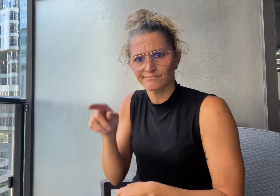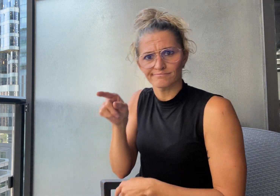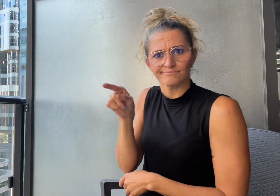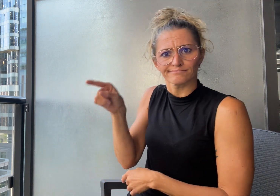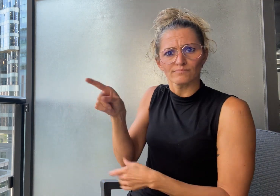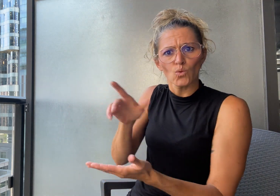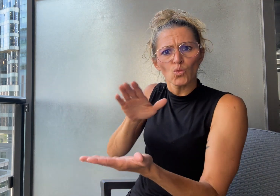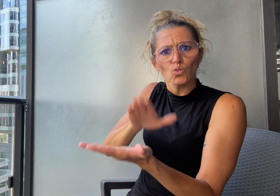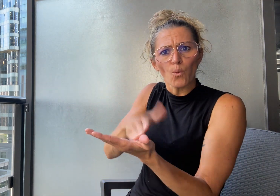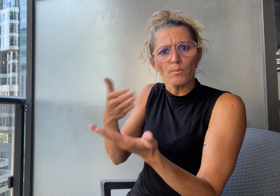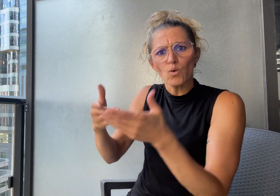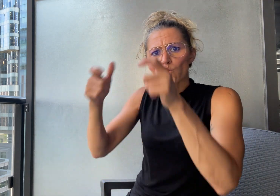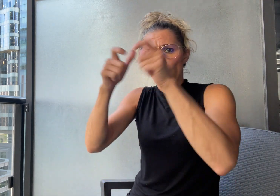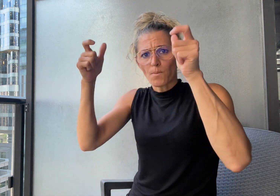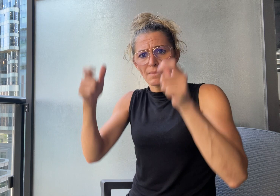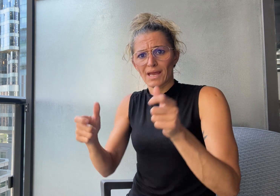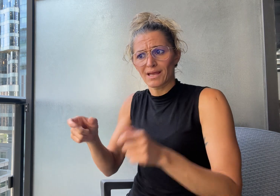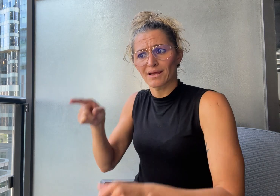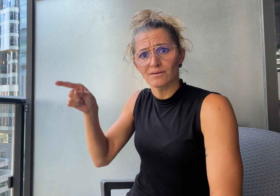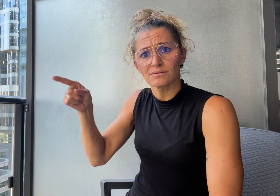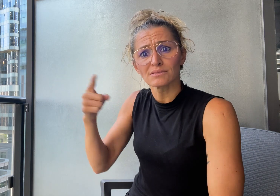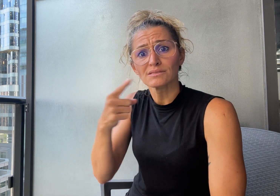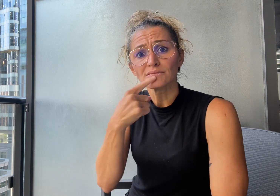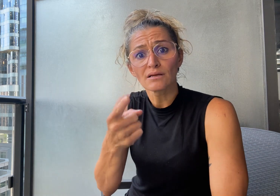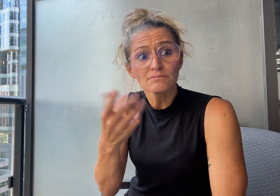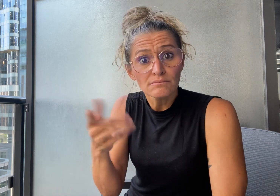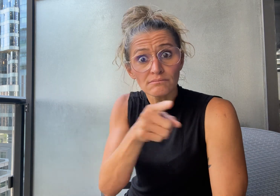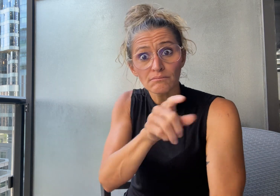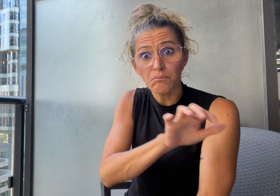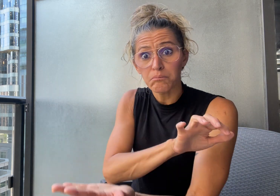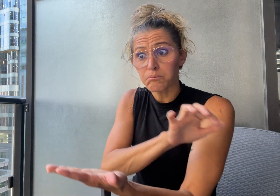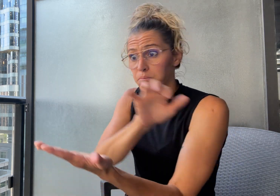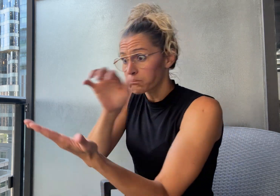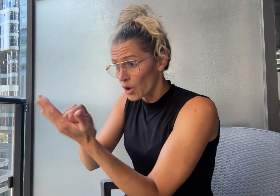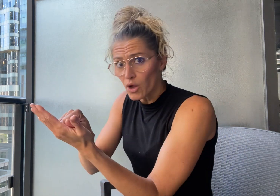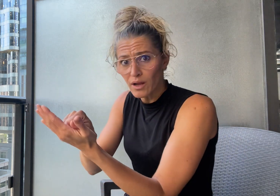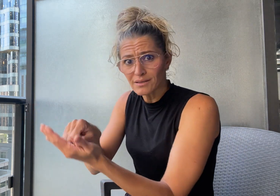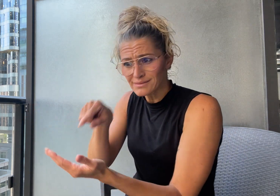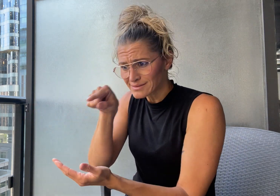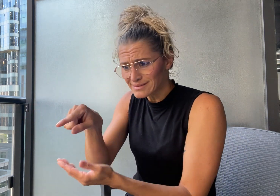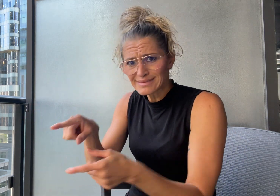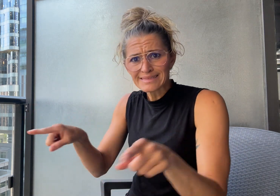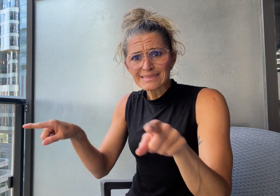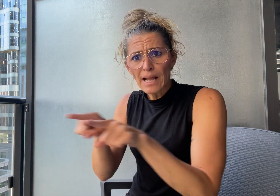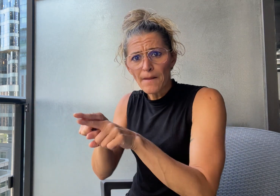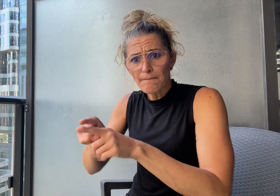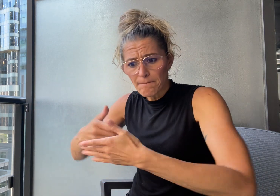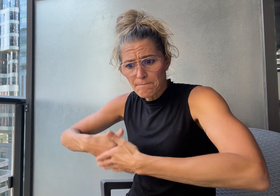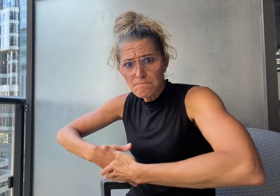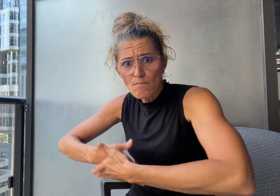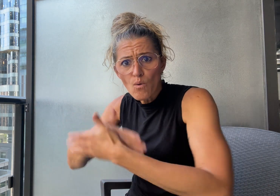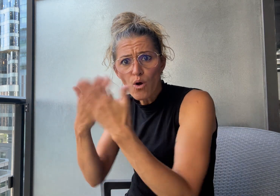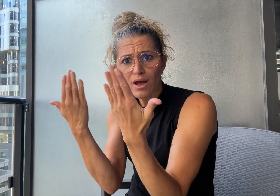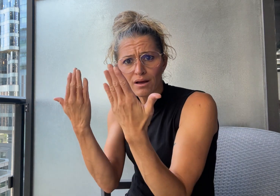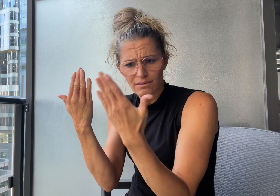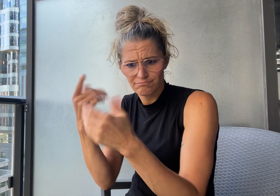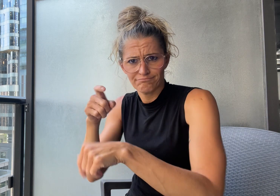an interpreter because the booking was made on the same